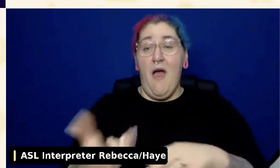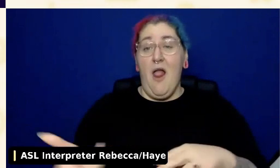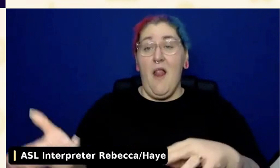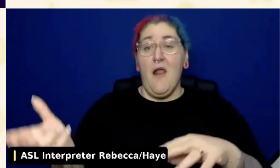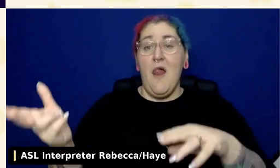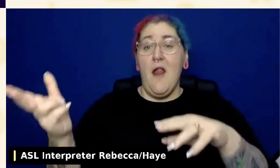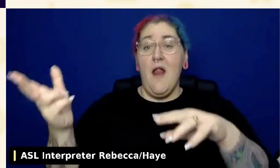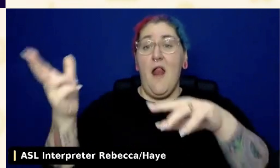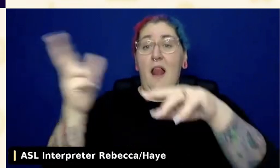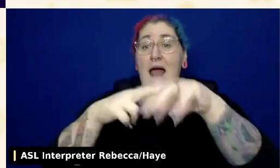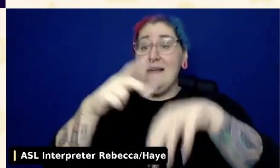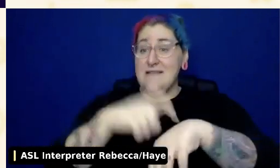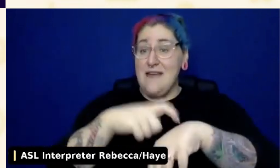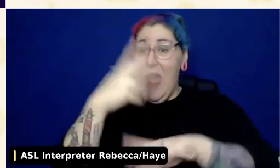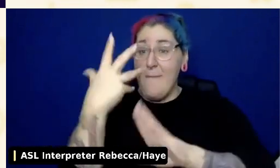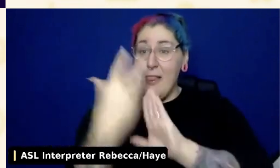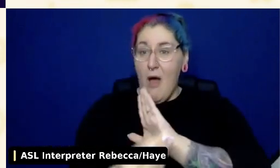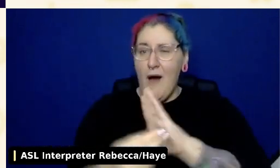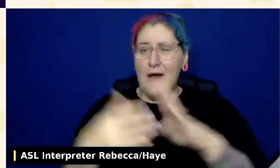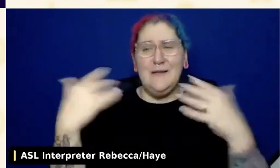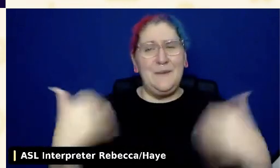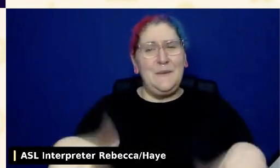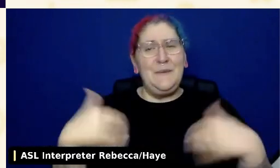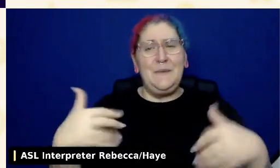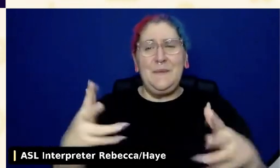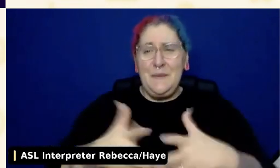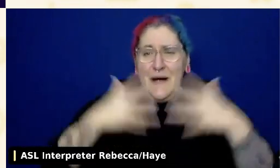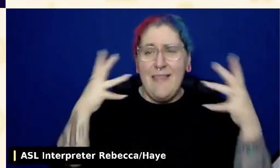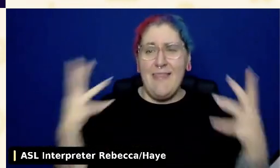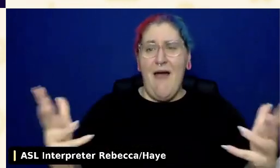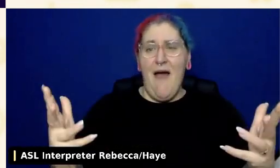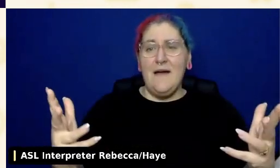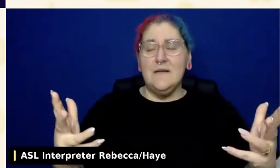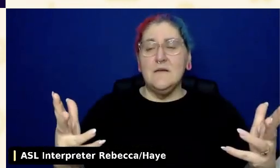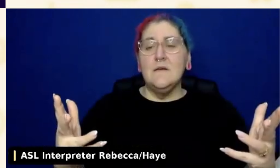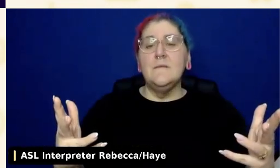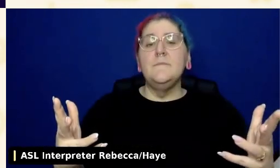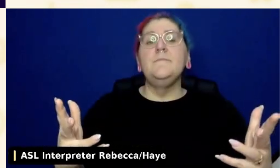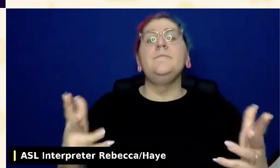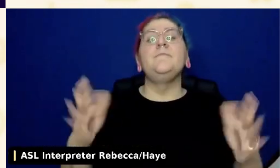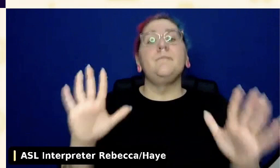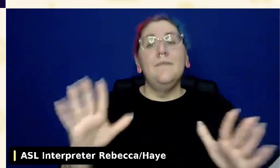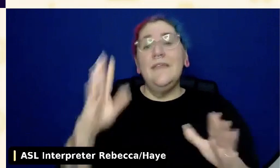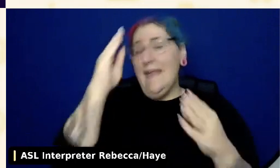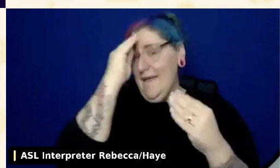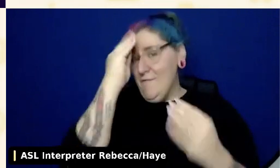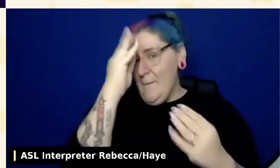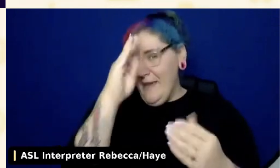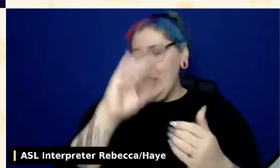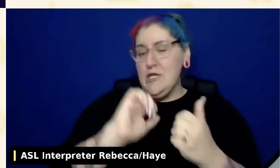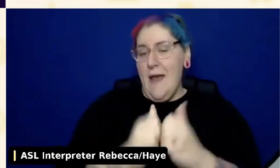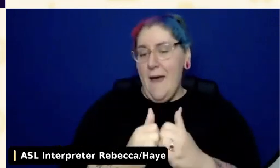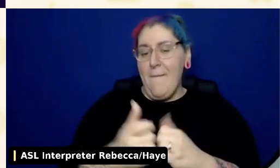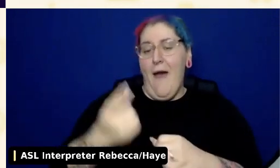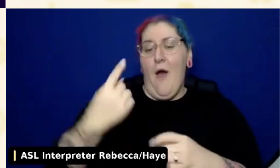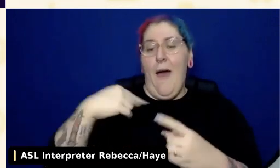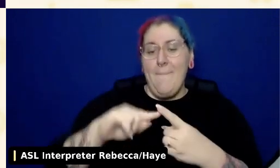Data about motor function impairments that impact the use of computers is underrepresented in common data sets.